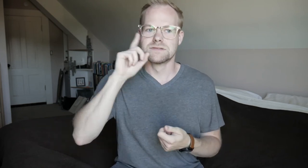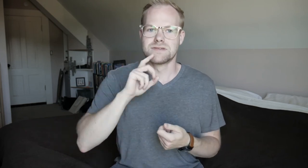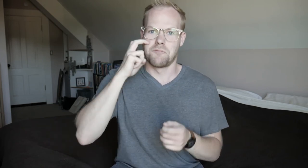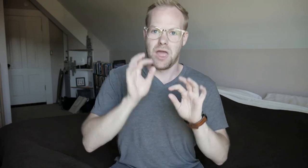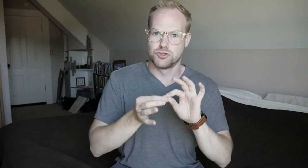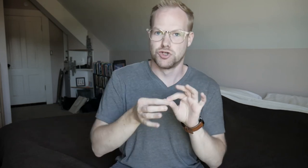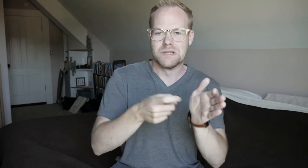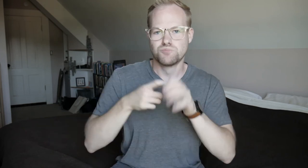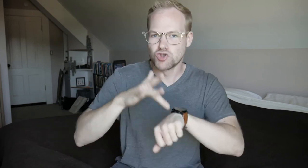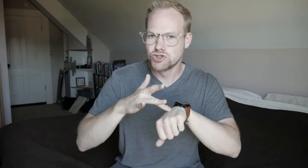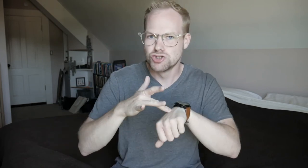DeafBlind interpreting requires touch.